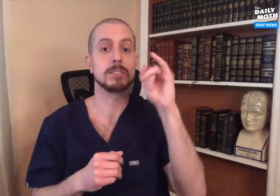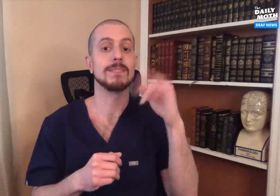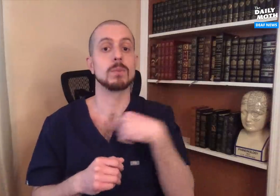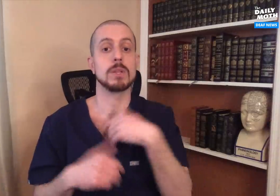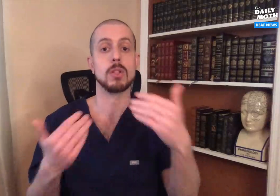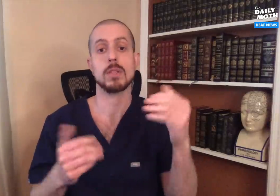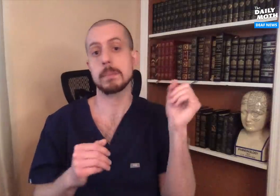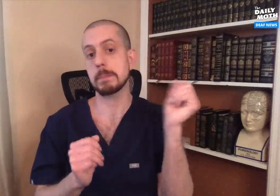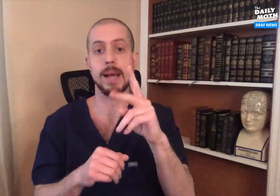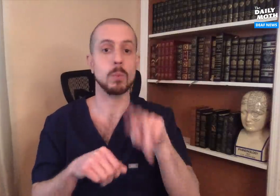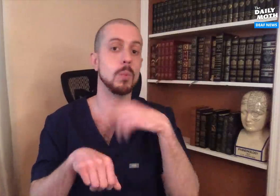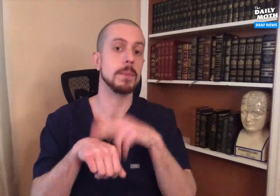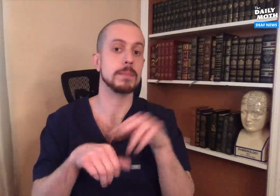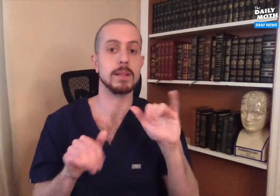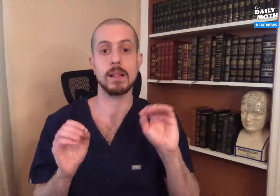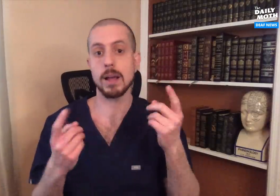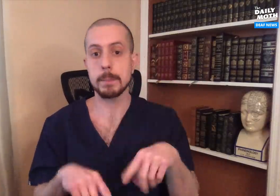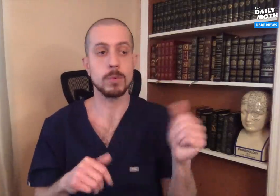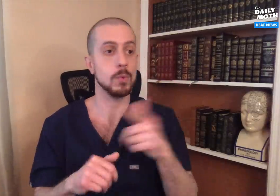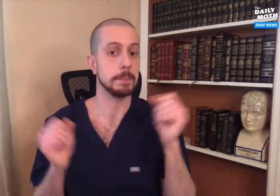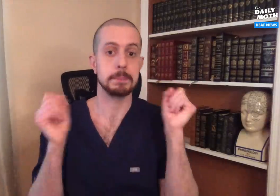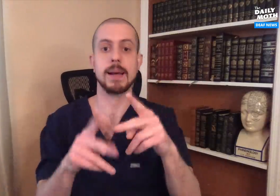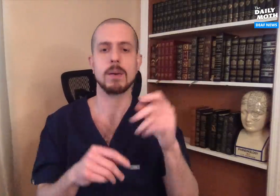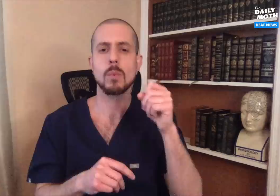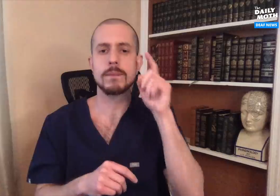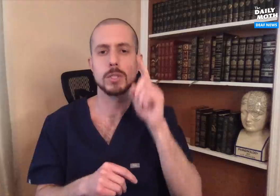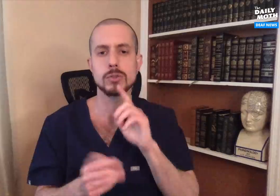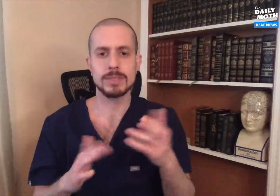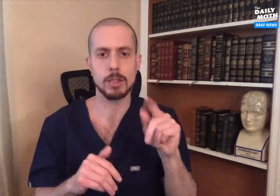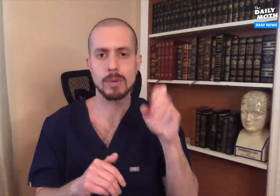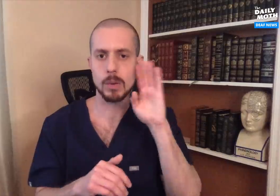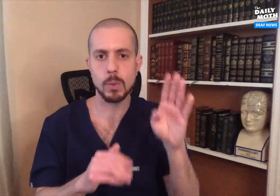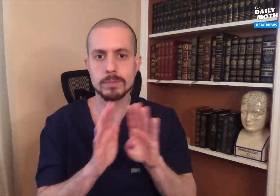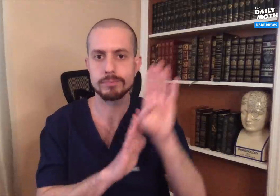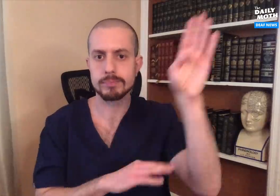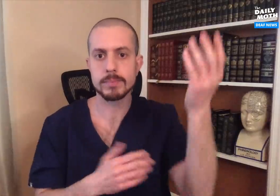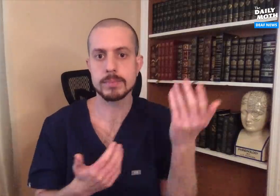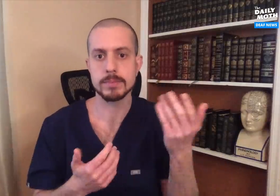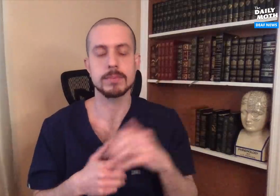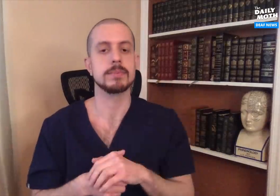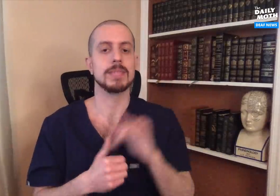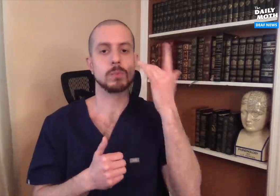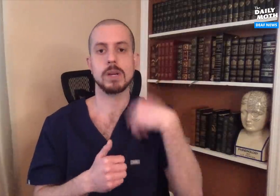So imagine if we went back to normal as if nothing happened, the death rate is sure to skyrocket.